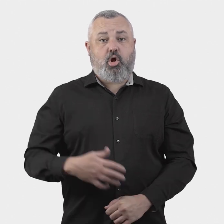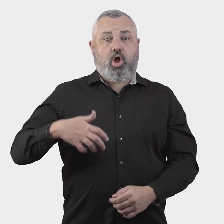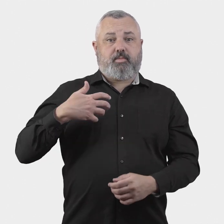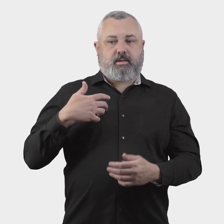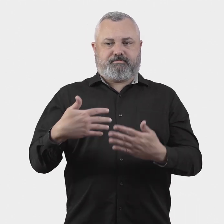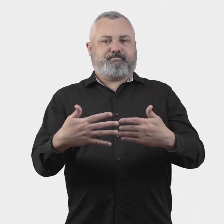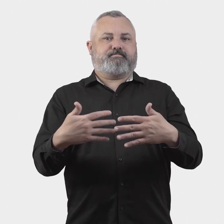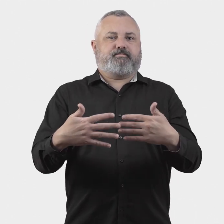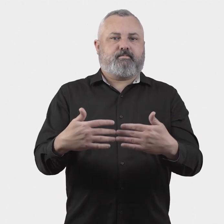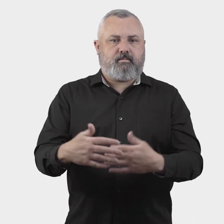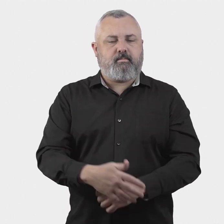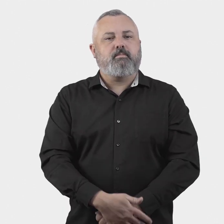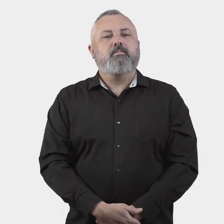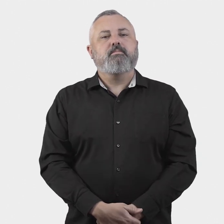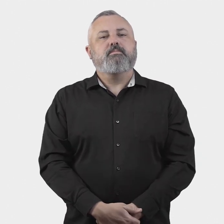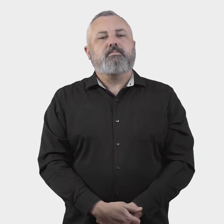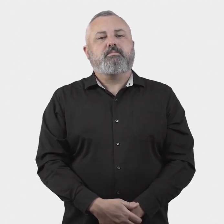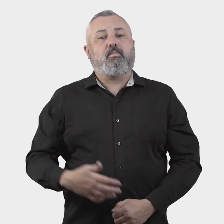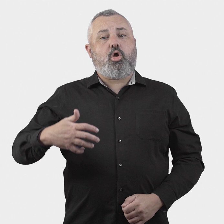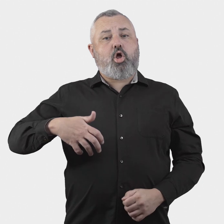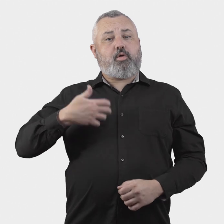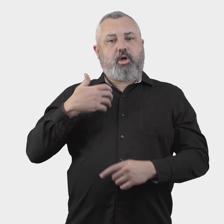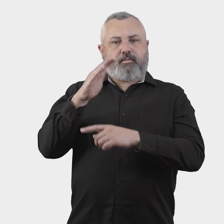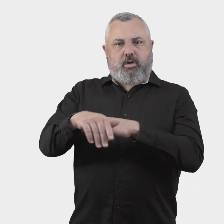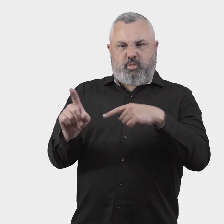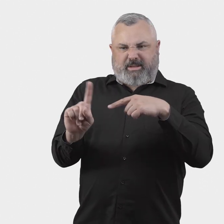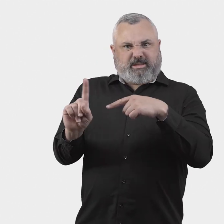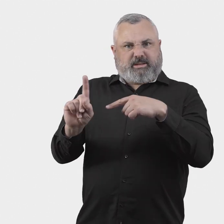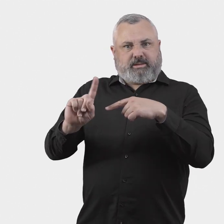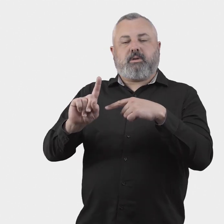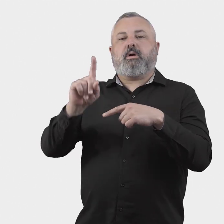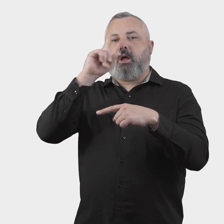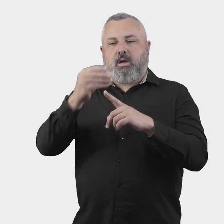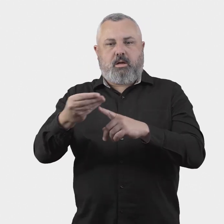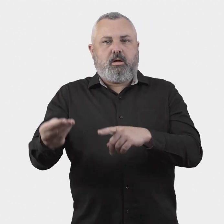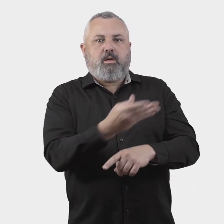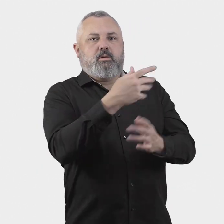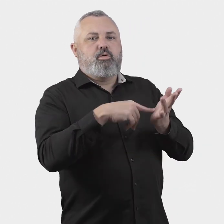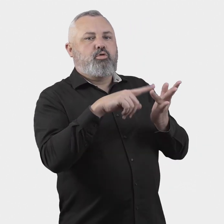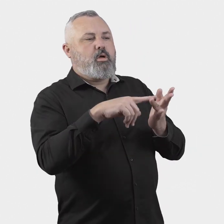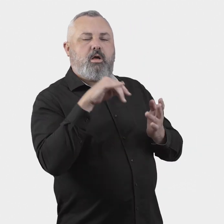Complaint handling 10. What types of complaints should be eligible for consideration by the